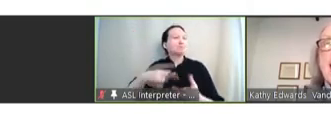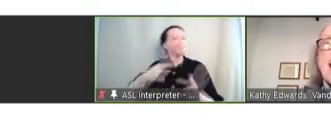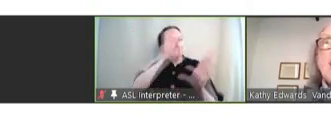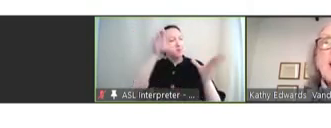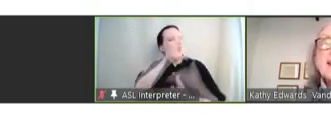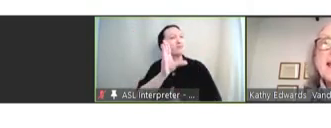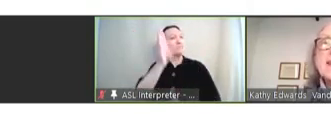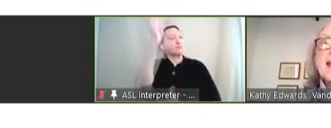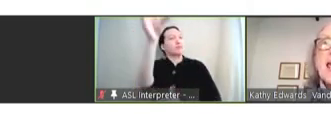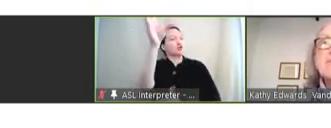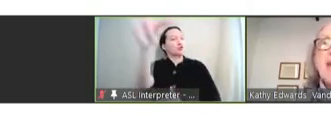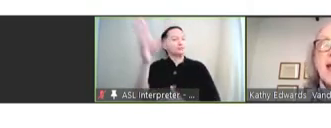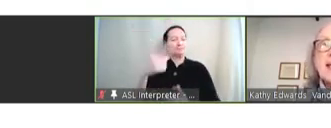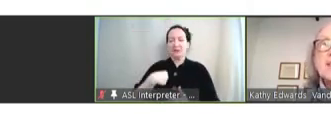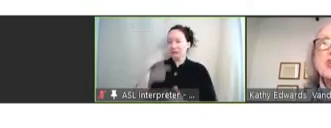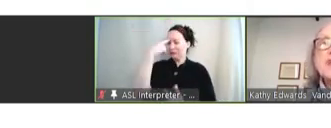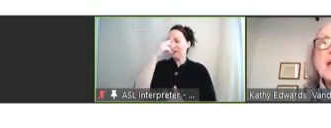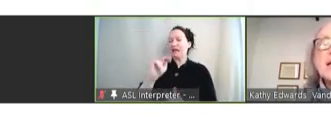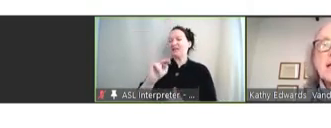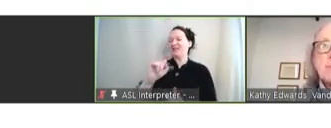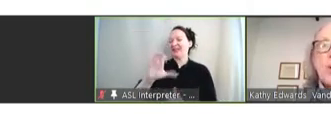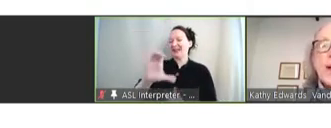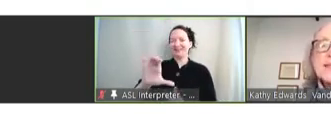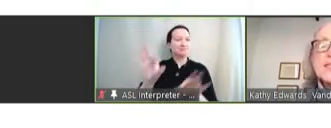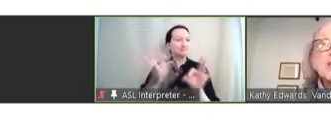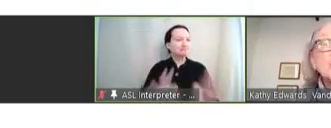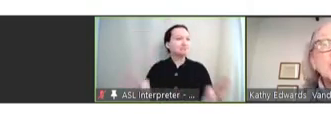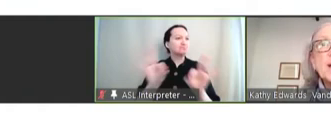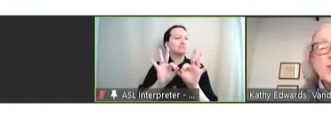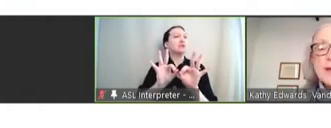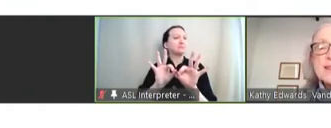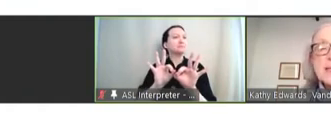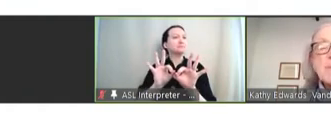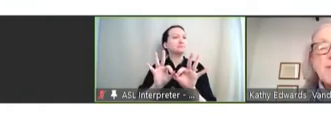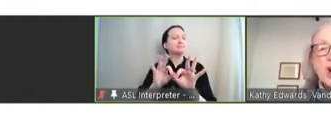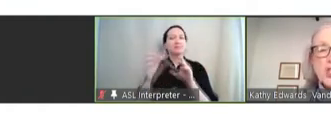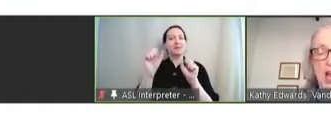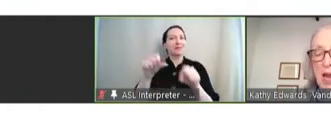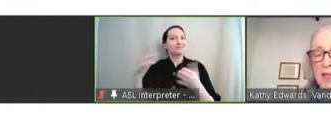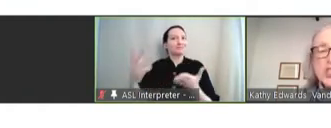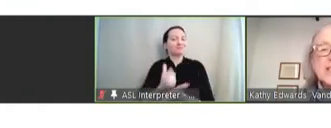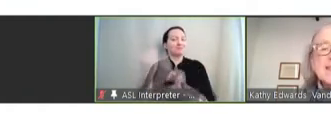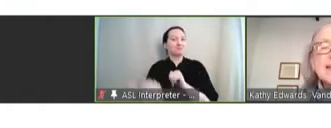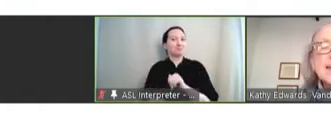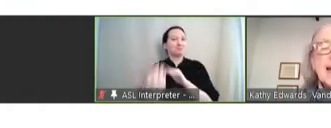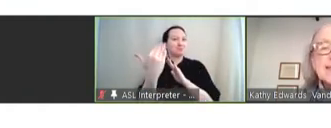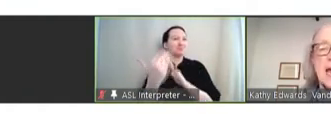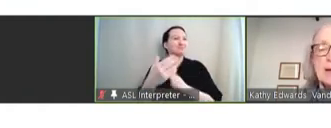and how I think that NVAC is uniquely poised to address some of our challenges. Next slide.